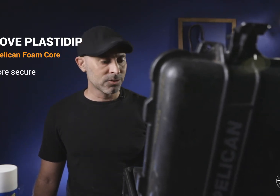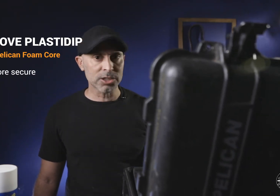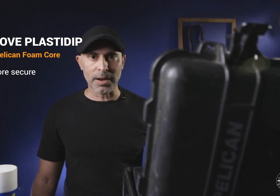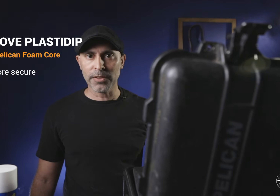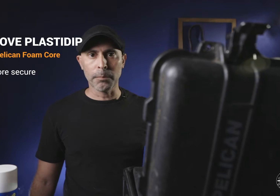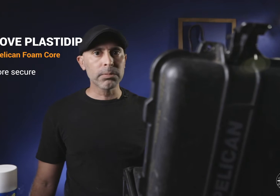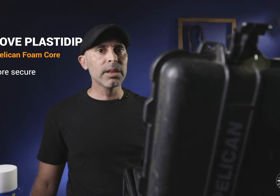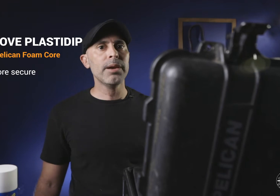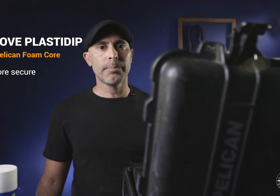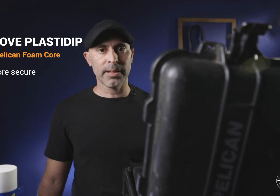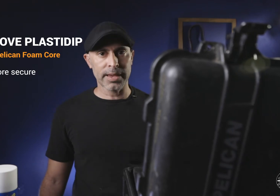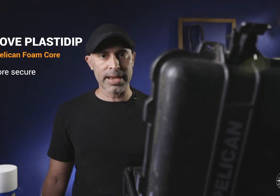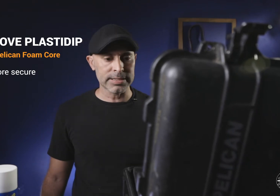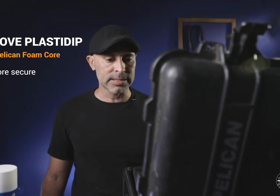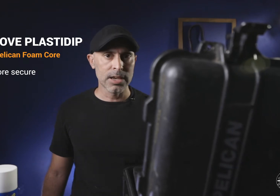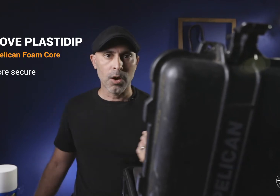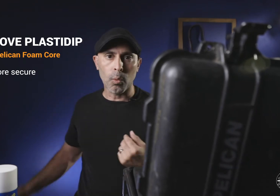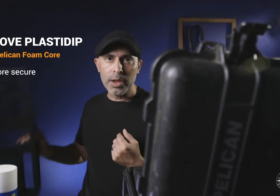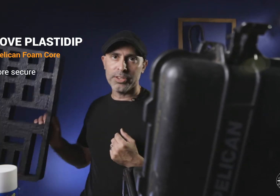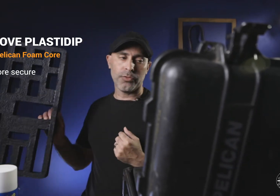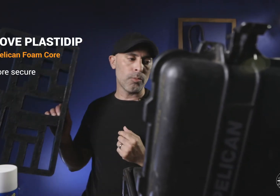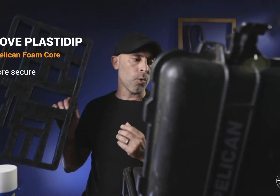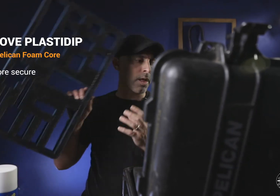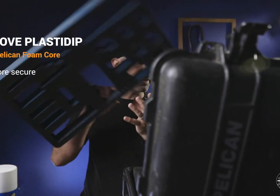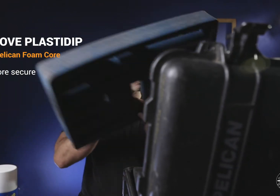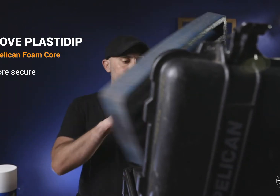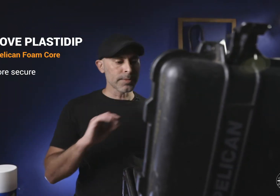trust me I've flown plenty with Pelican cases with this foam core like this and